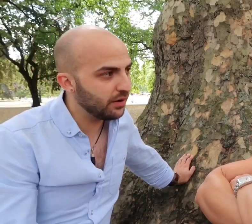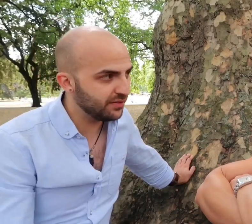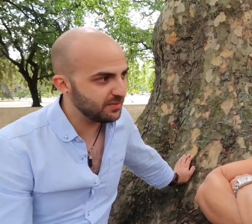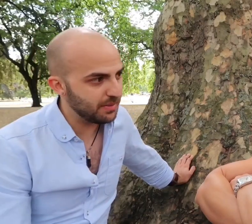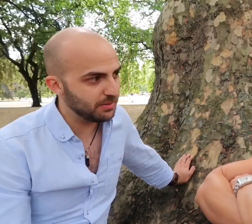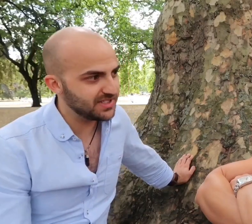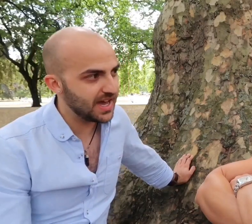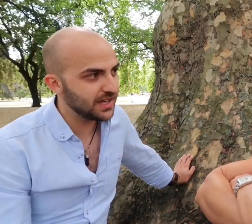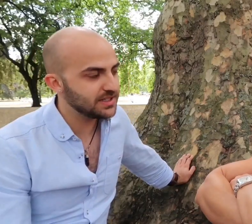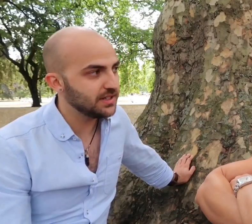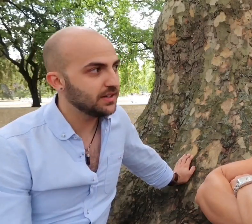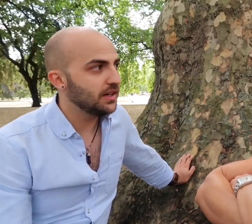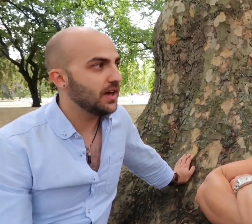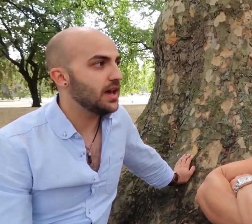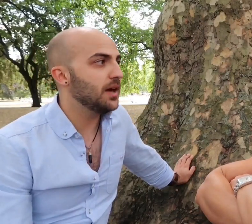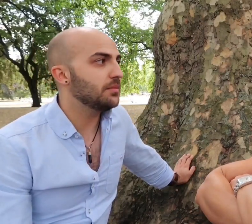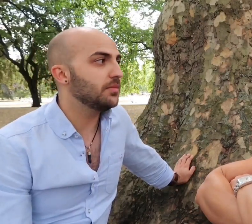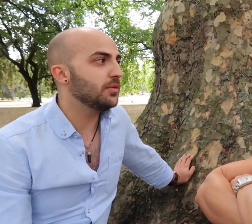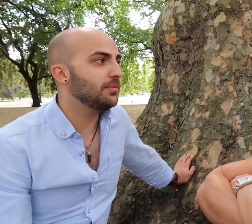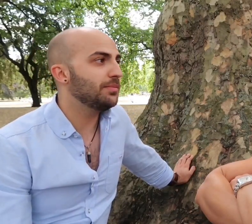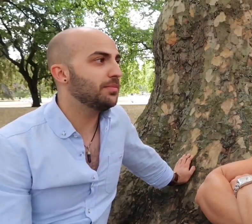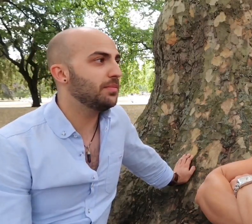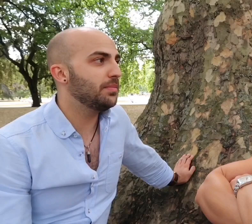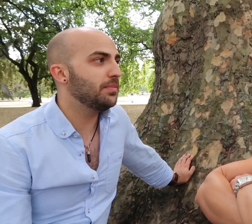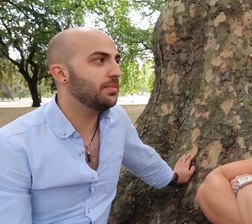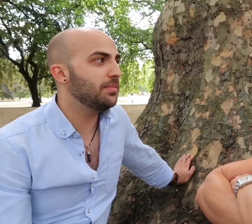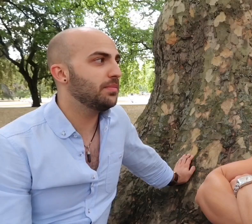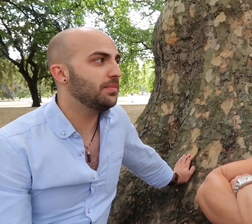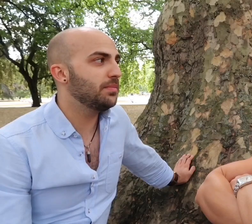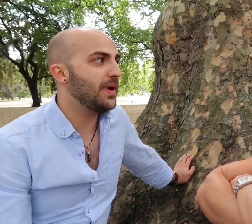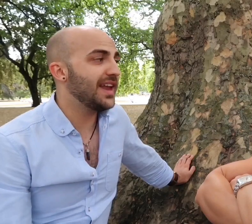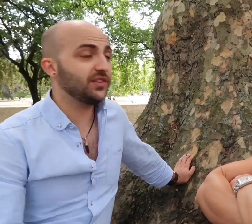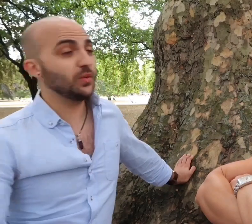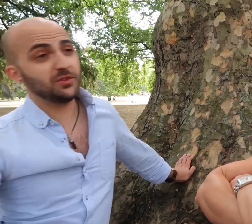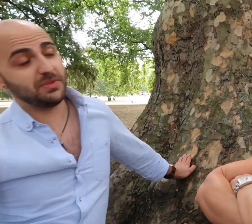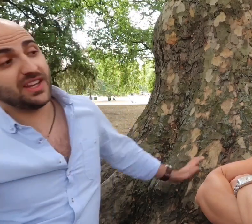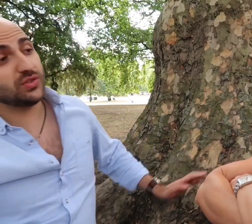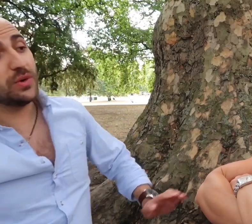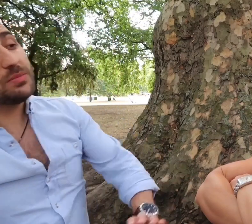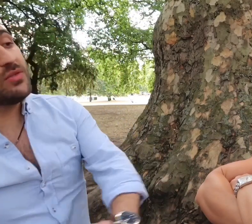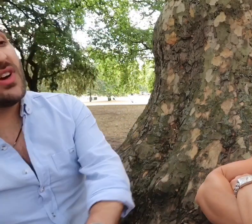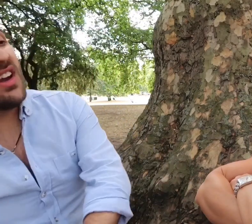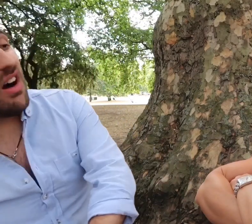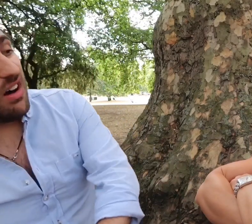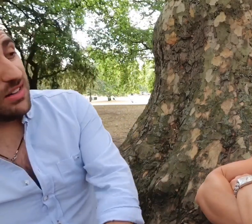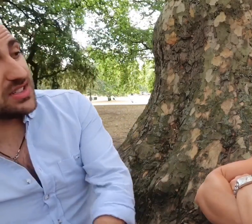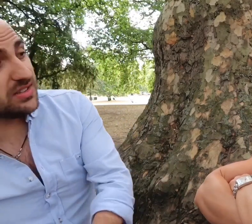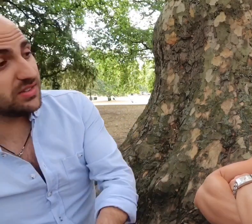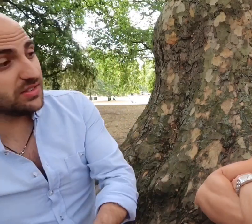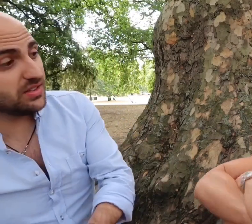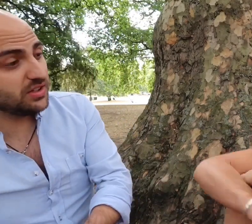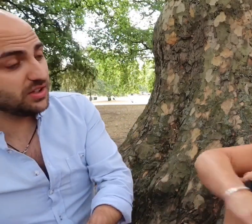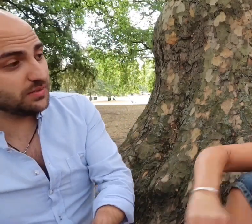of my mum and dad and it's always been really hard. That was gonna be one of my